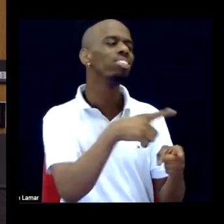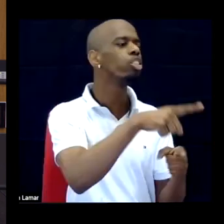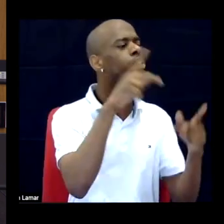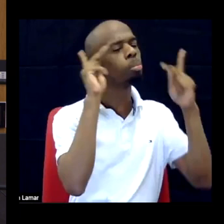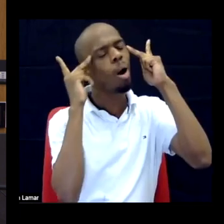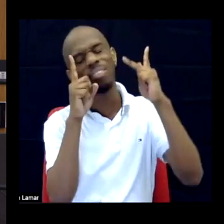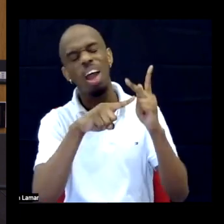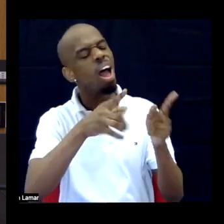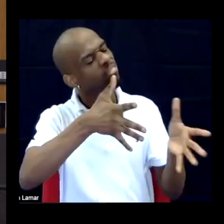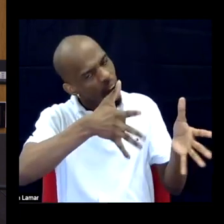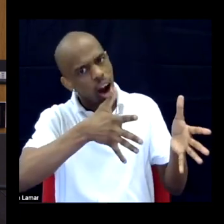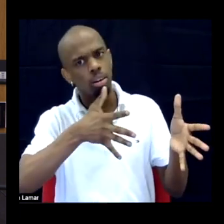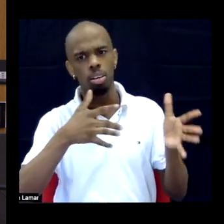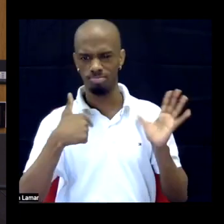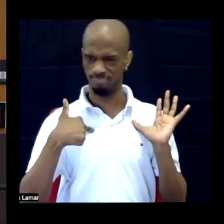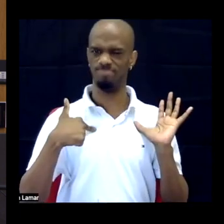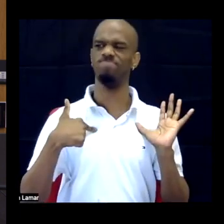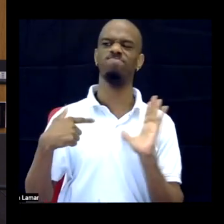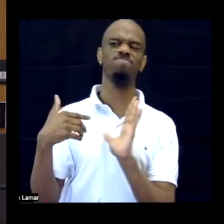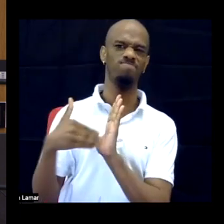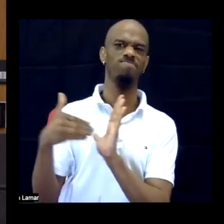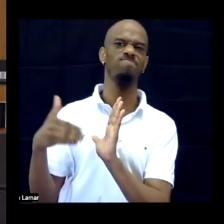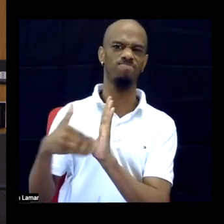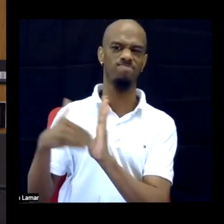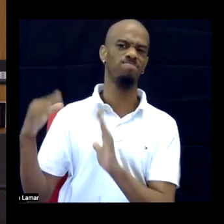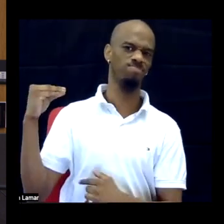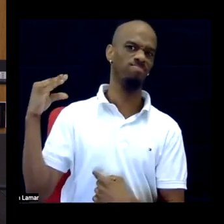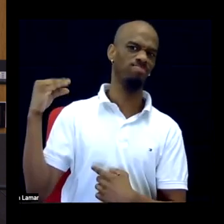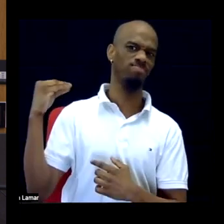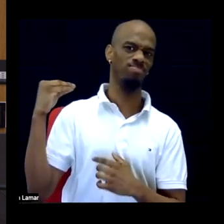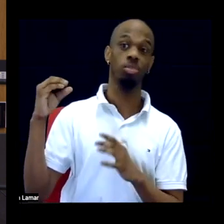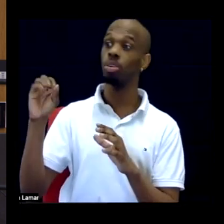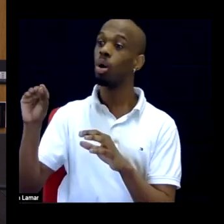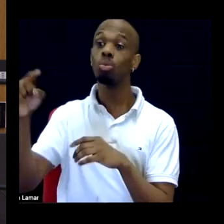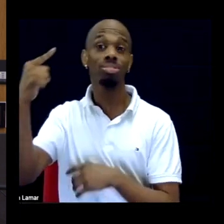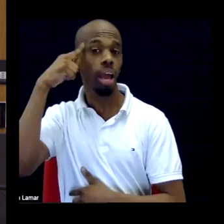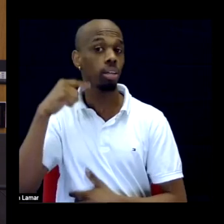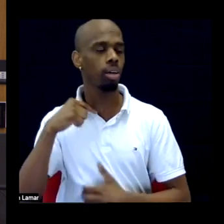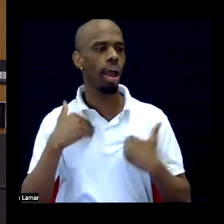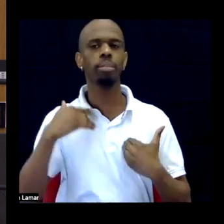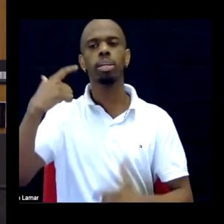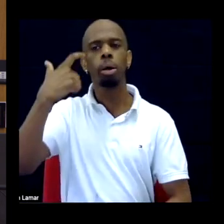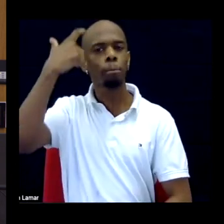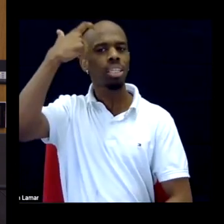as overreaction, as something that is a psych disability of some sort, a condition, versus